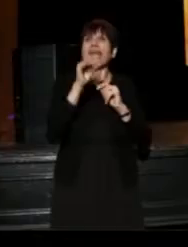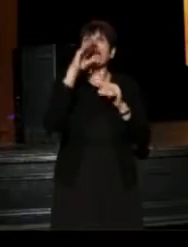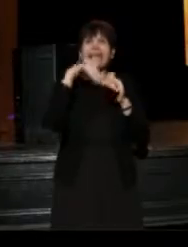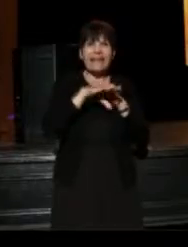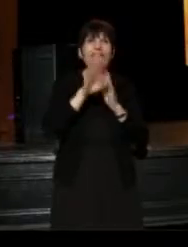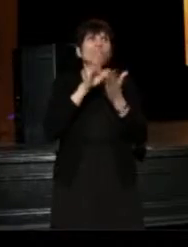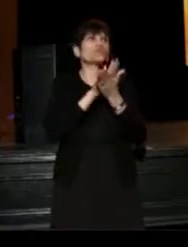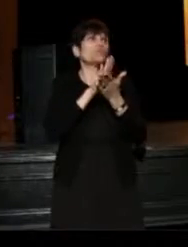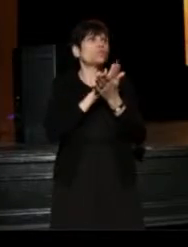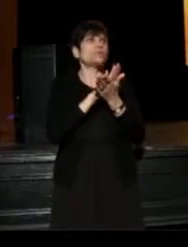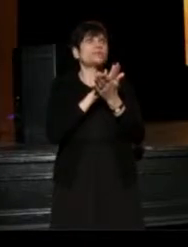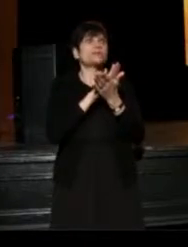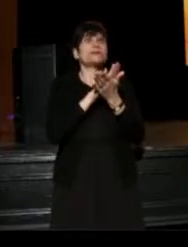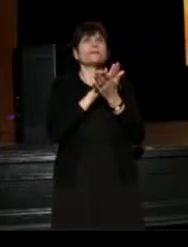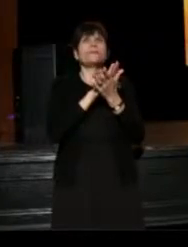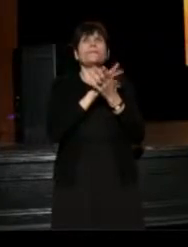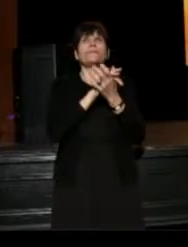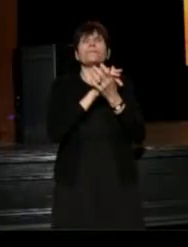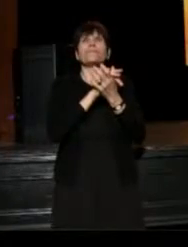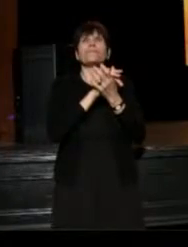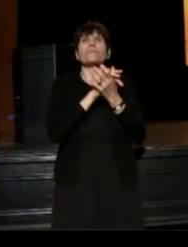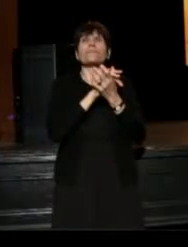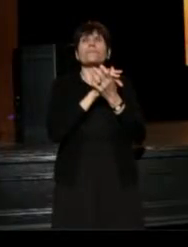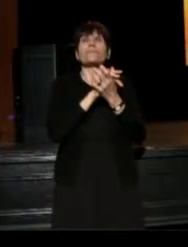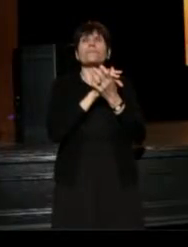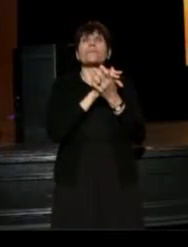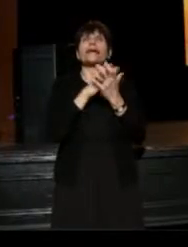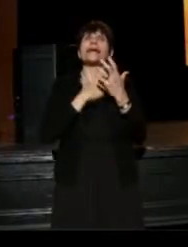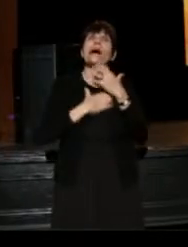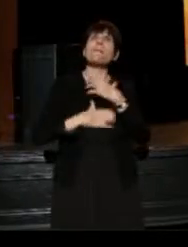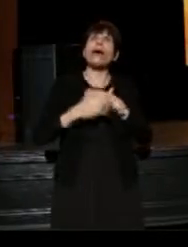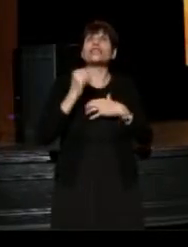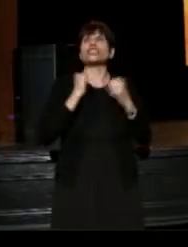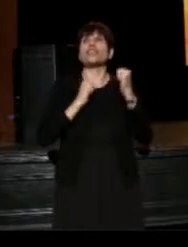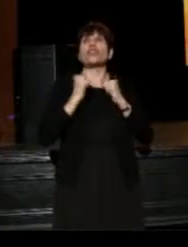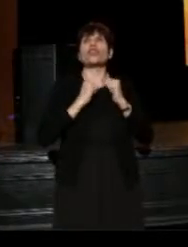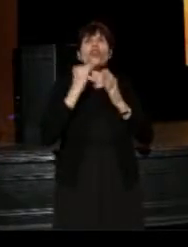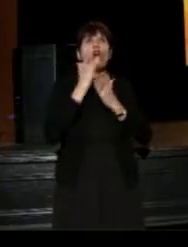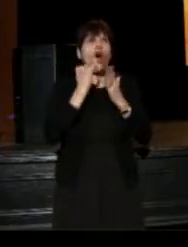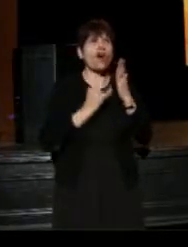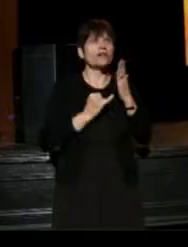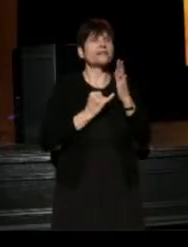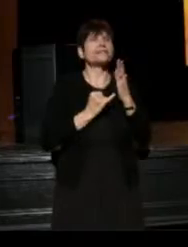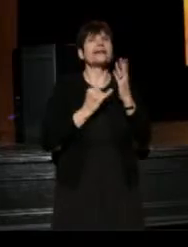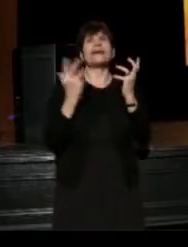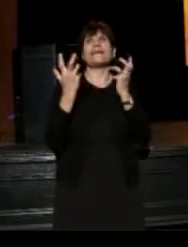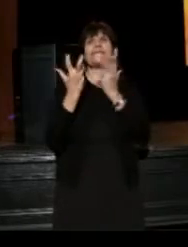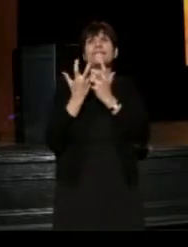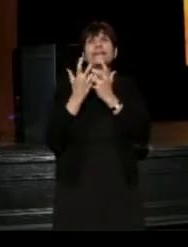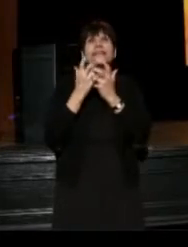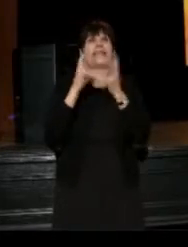they are compassionate theater artists who are interested in remaking education,